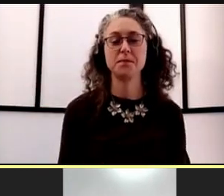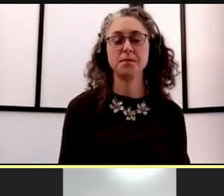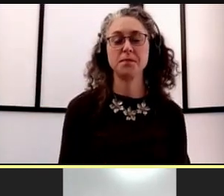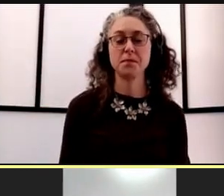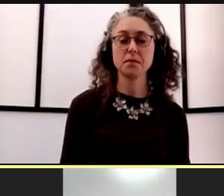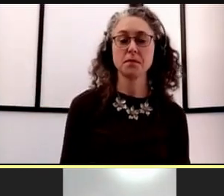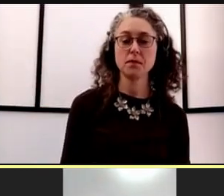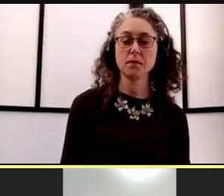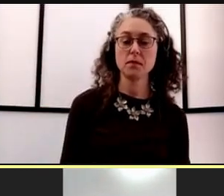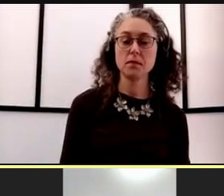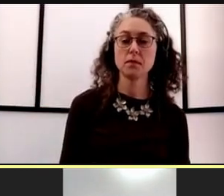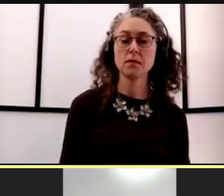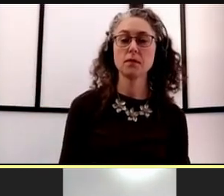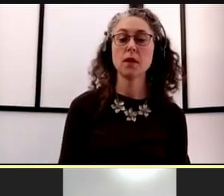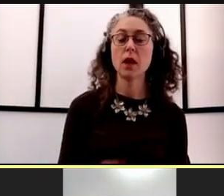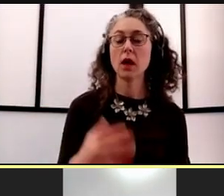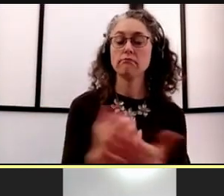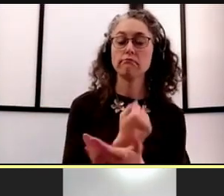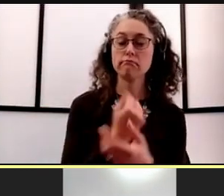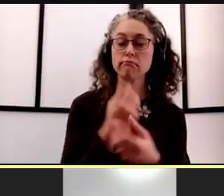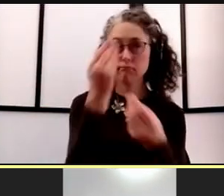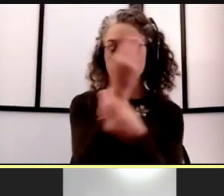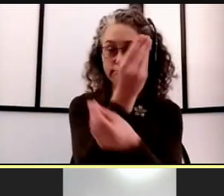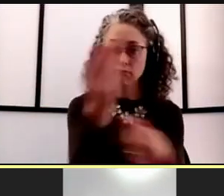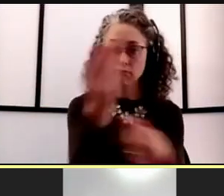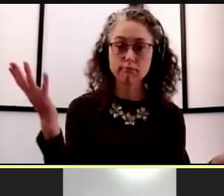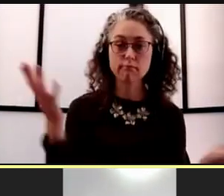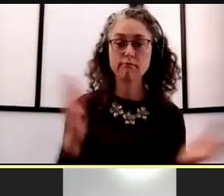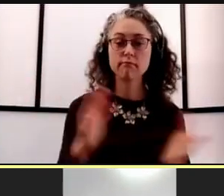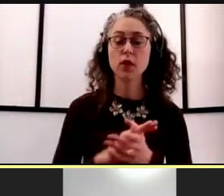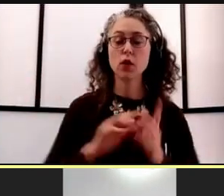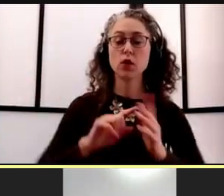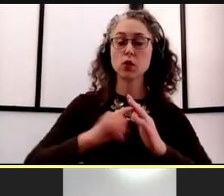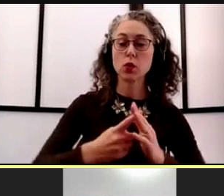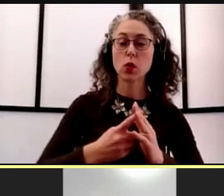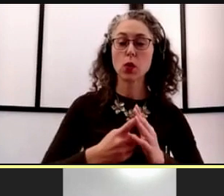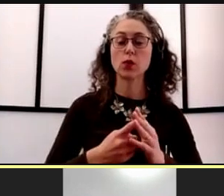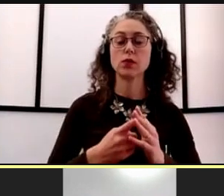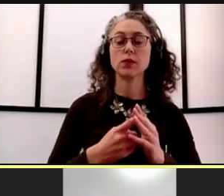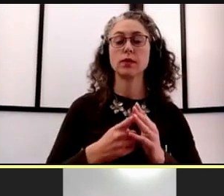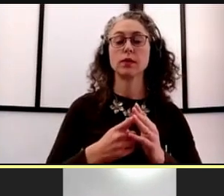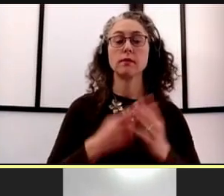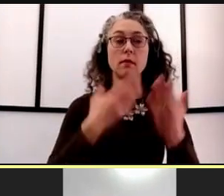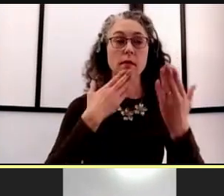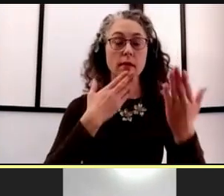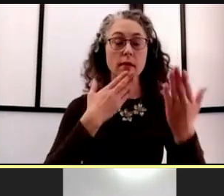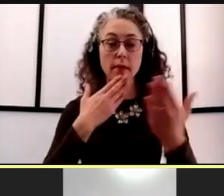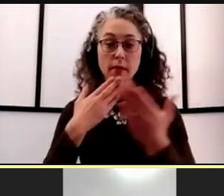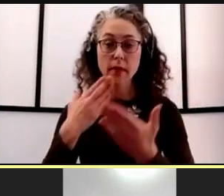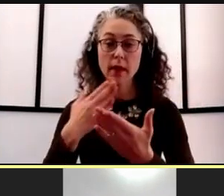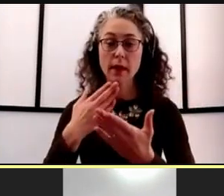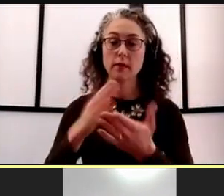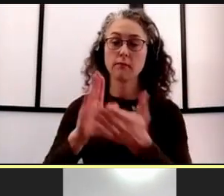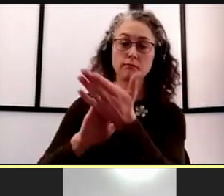I'd like to take this opportunity to start by acknowledging and thanking our university community